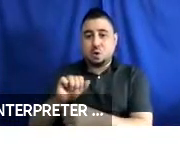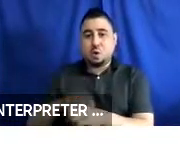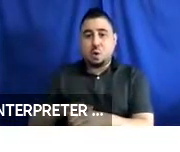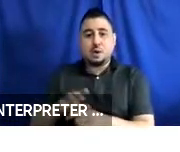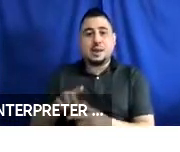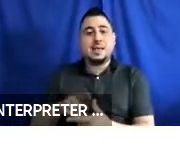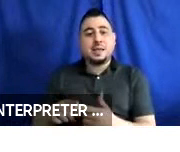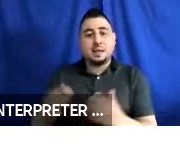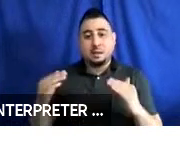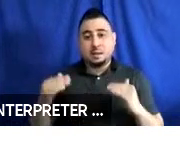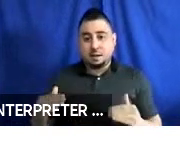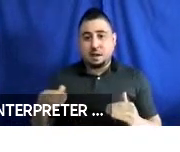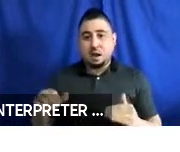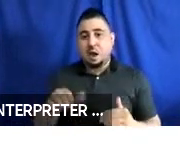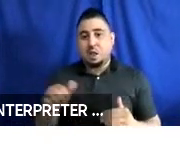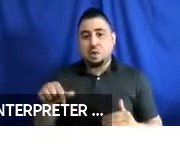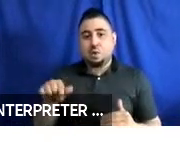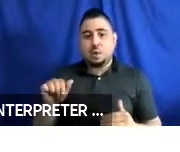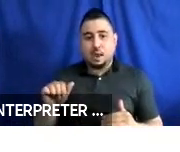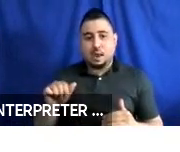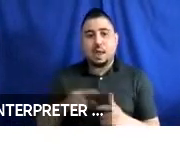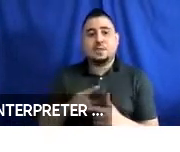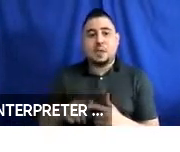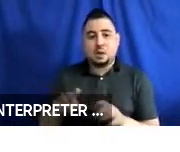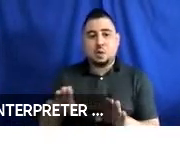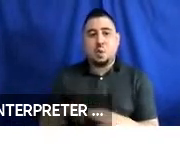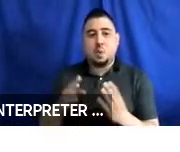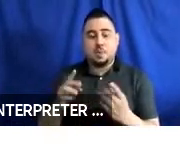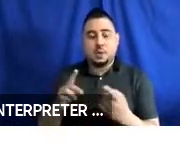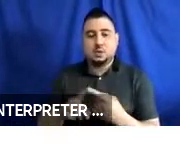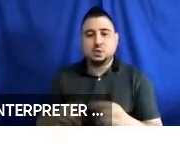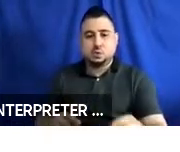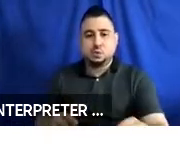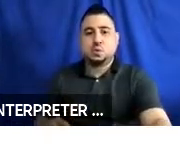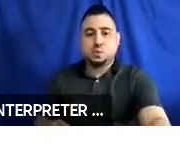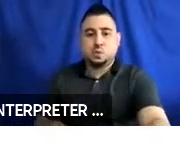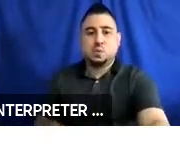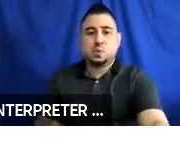we will have another question and answer period. Then open up to, to the open dialogue. And